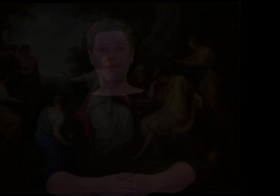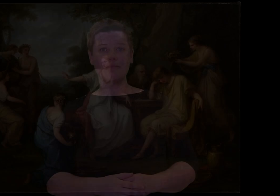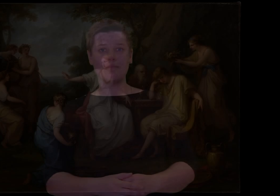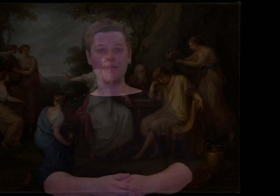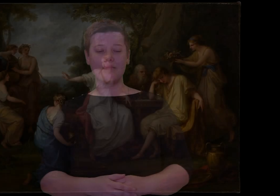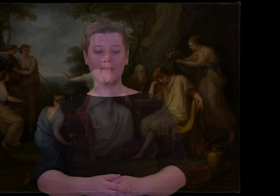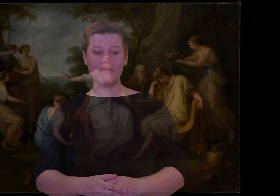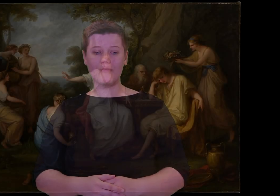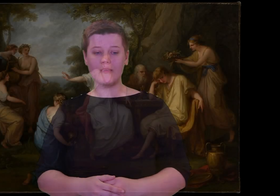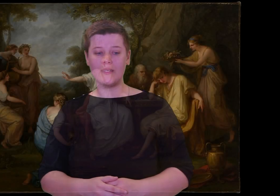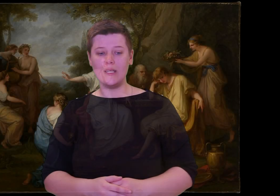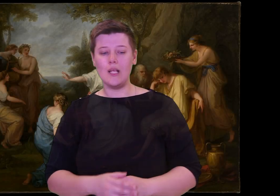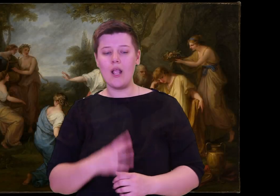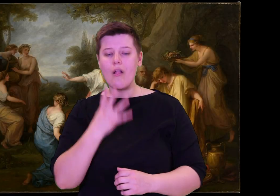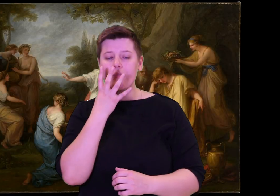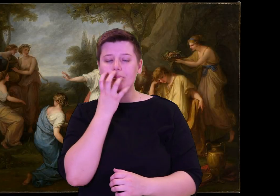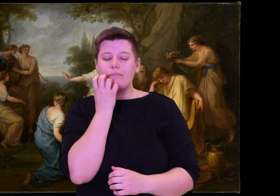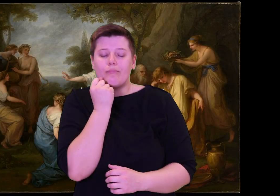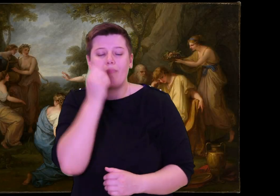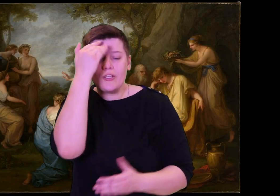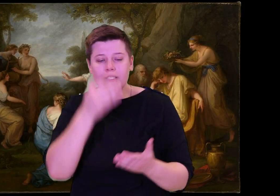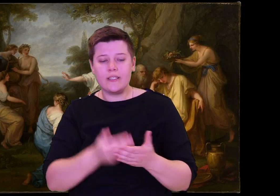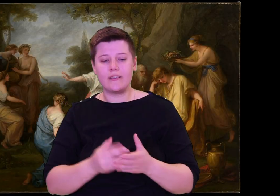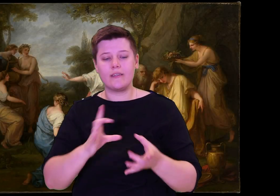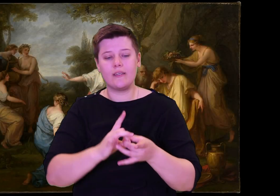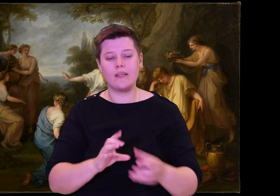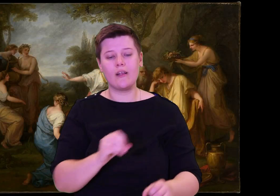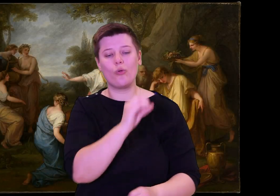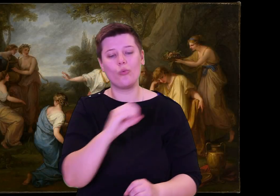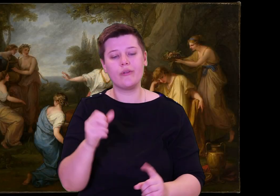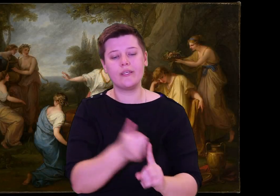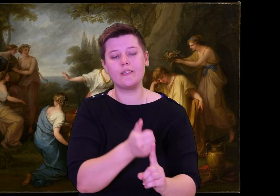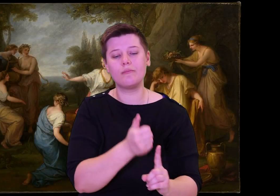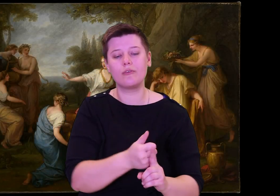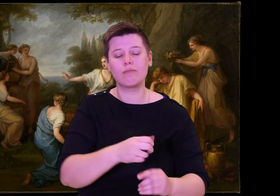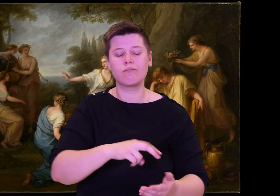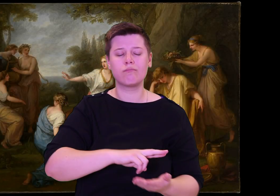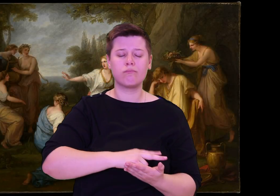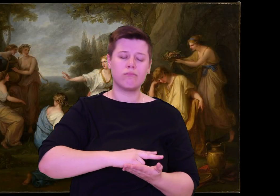The suitors danced and enjoyed themselves till evening, then they went